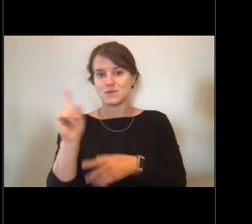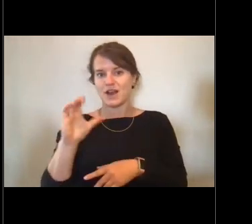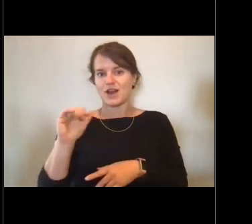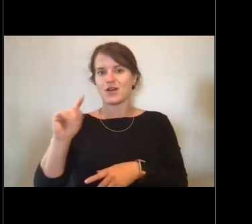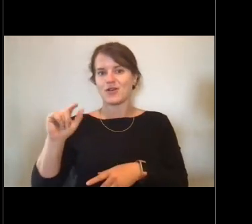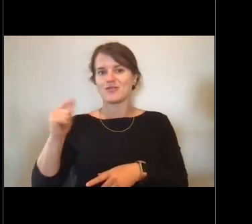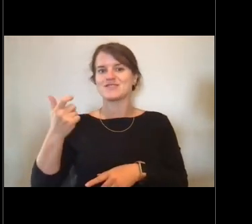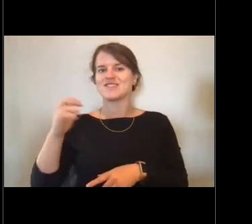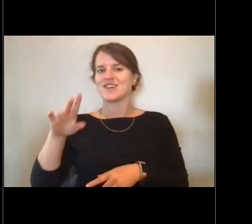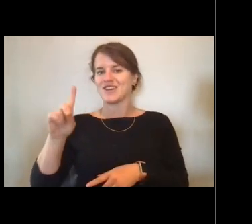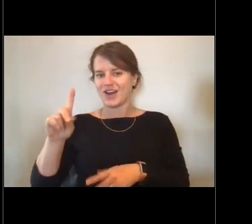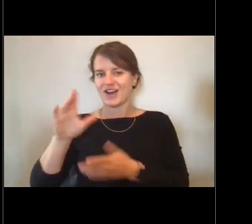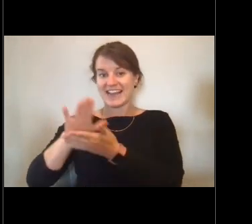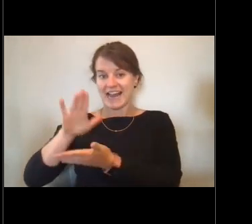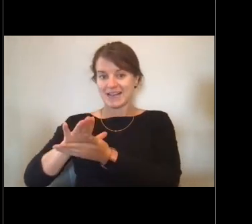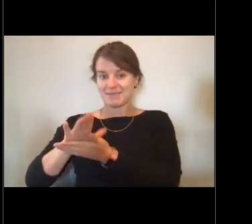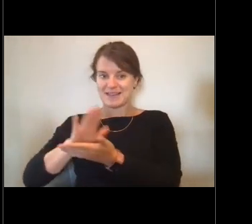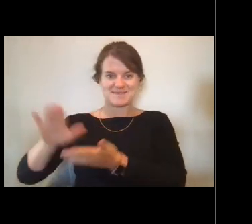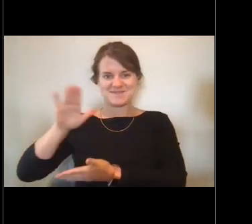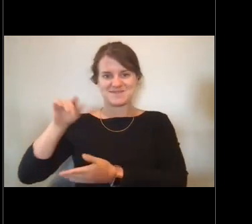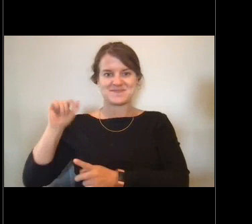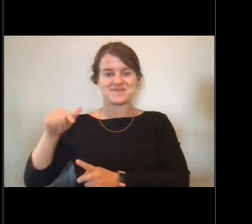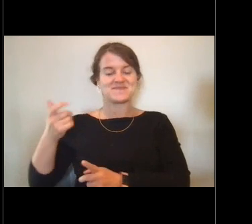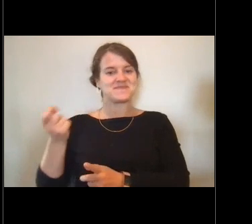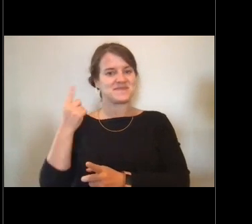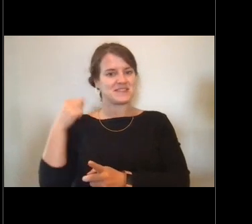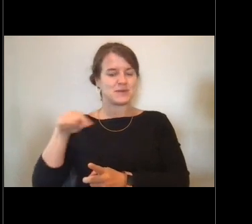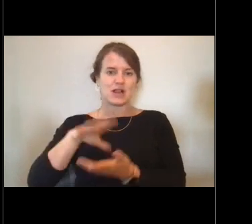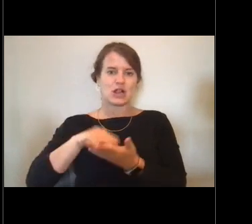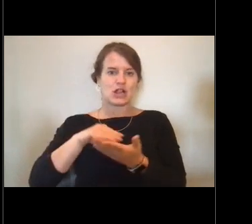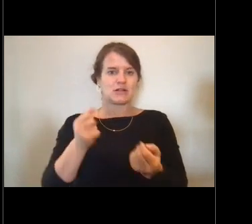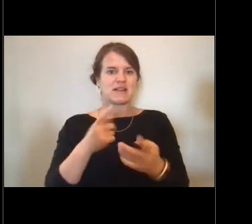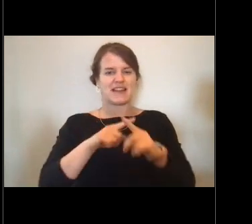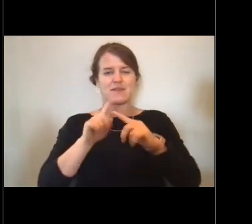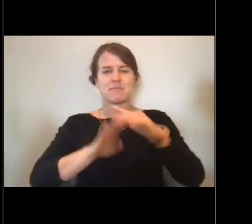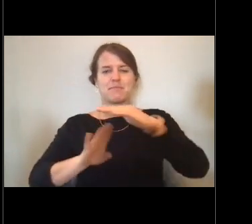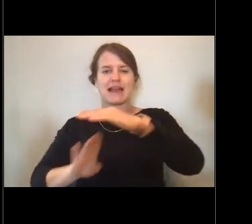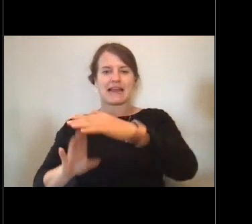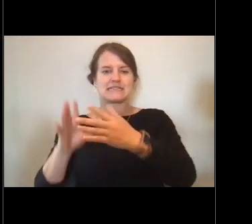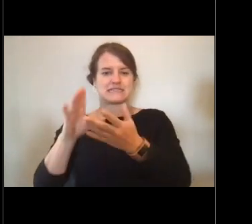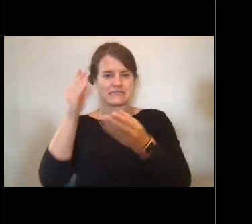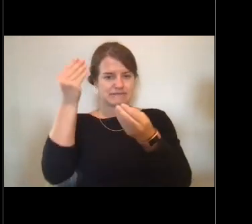And that's where you learn all of the basic things you need to know before going out to sea.